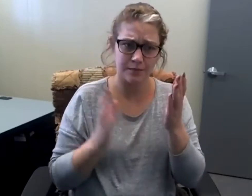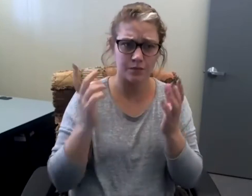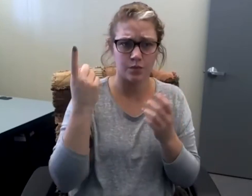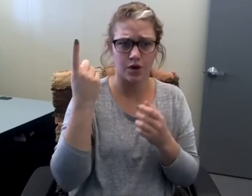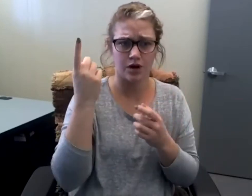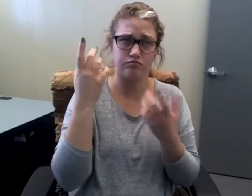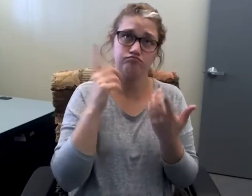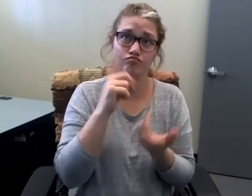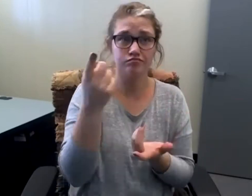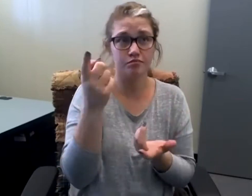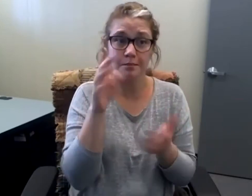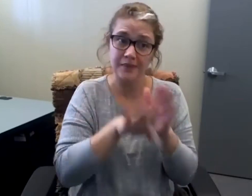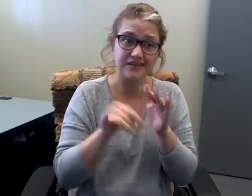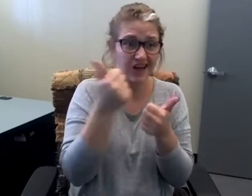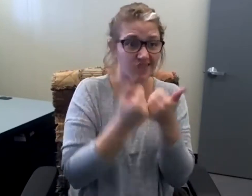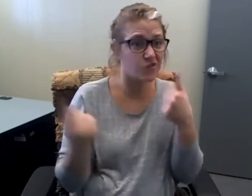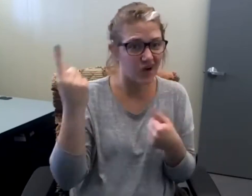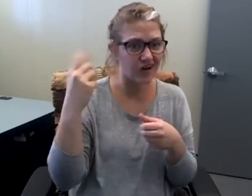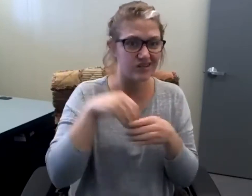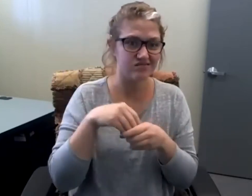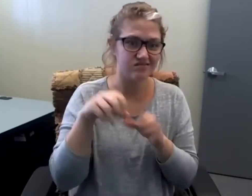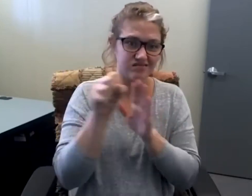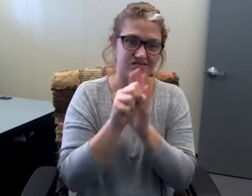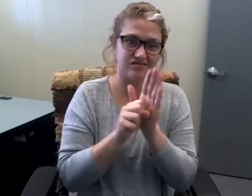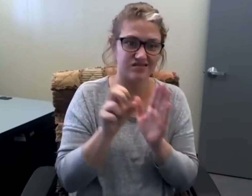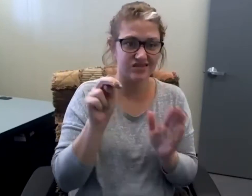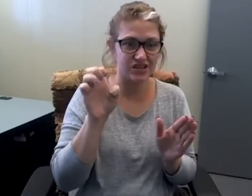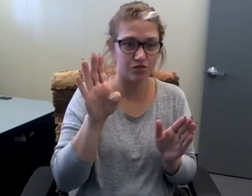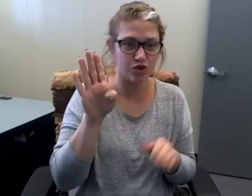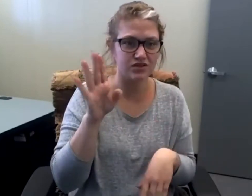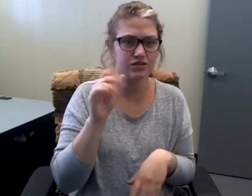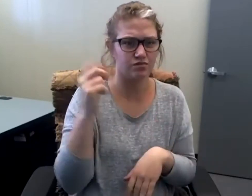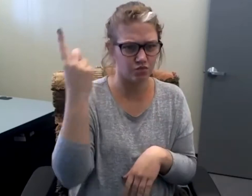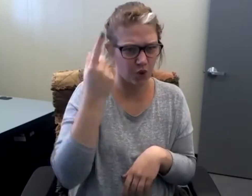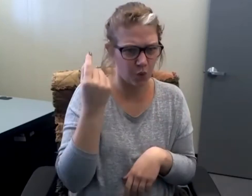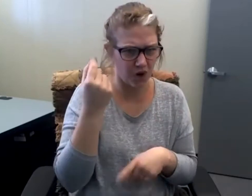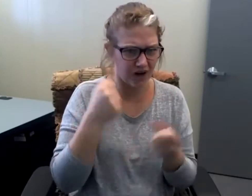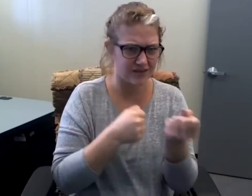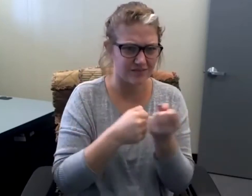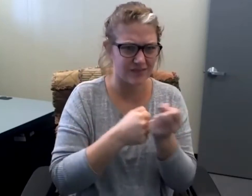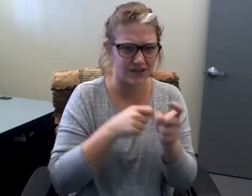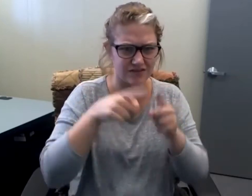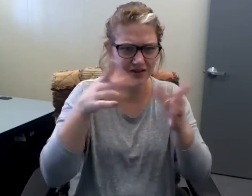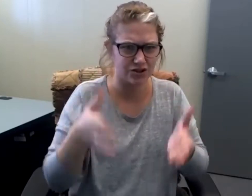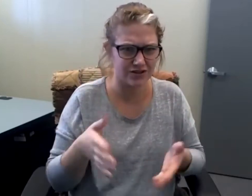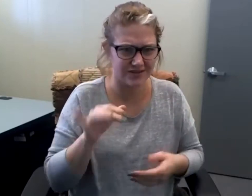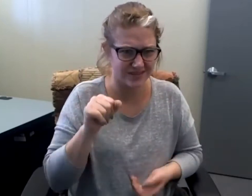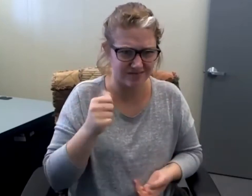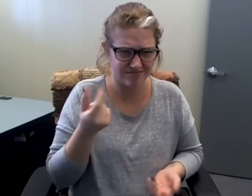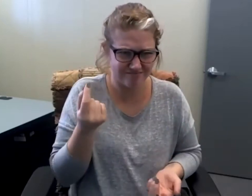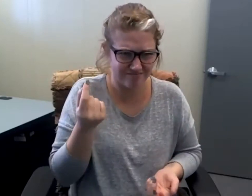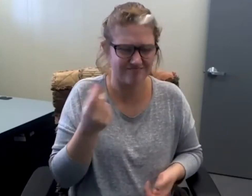There are some people, basically everyone in the state of Nebraska that wonder what advocacy